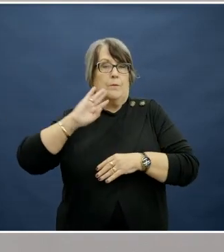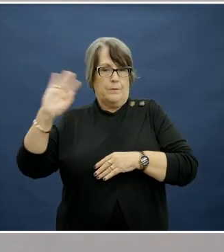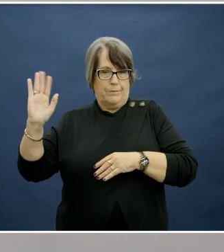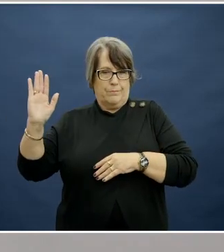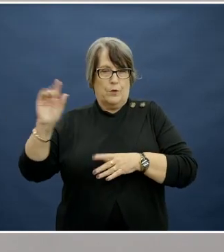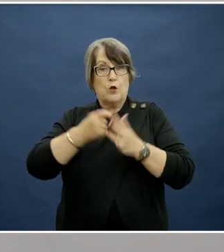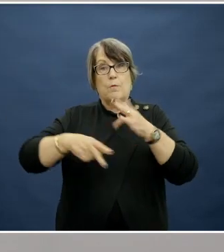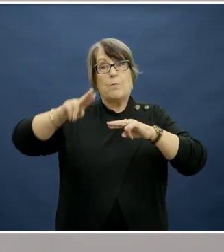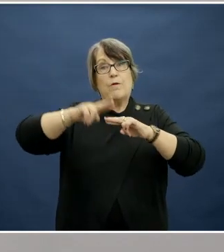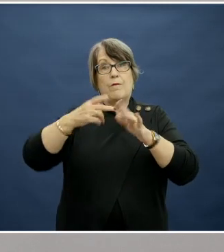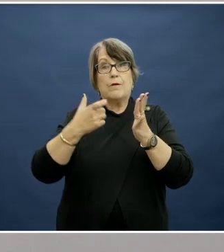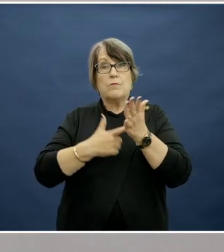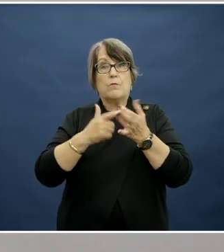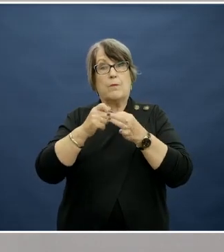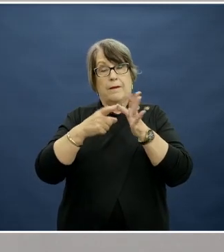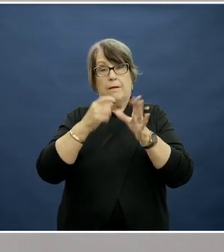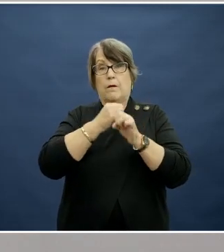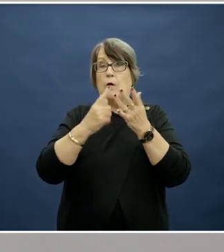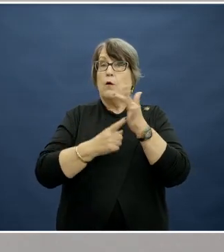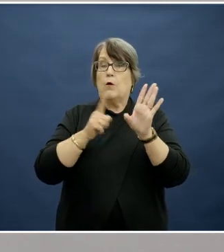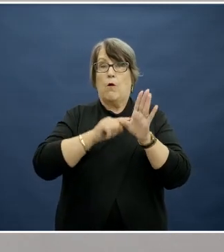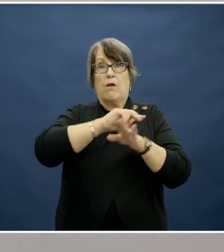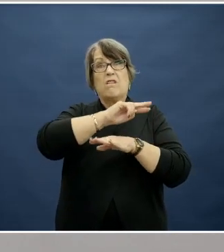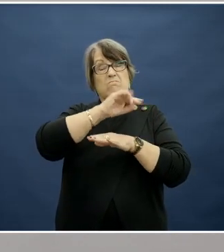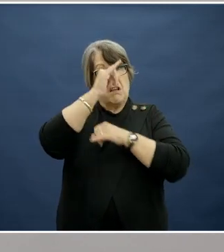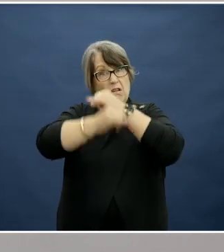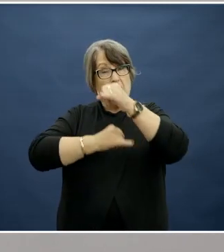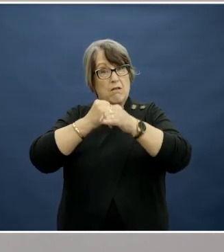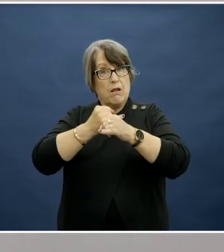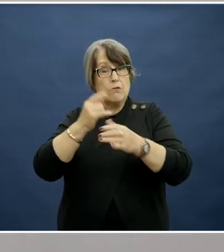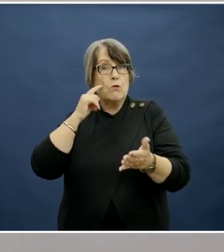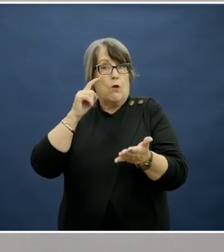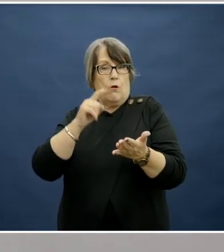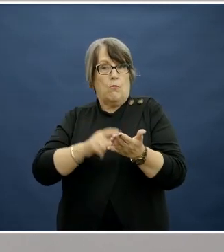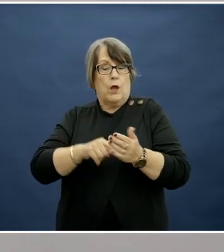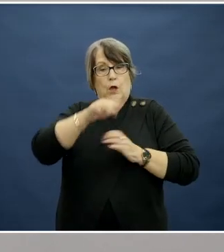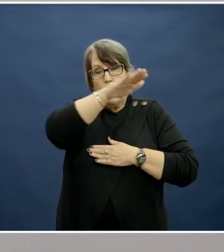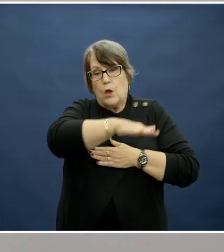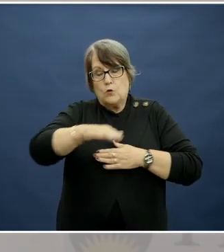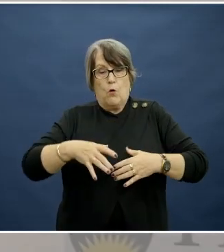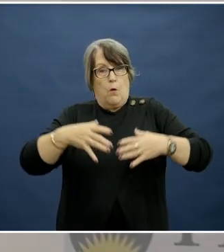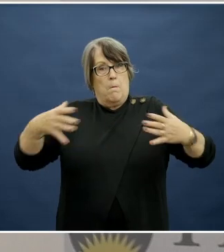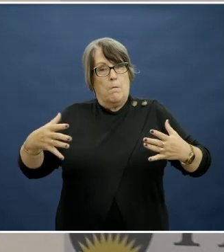Professor Rebecca Golley is a nationally recognised expert in childhood obesity and nutrition promotion.